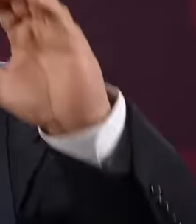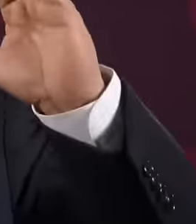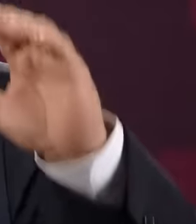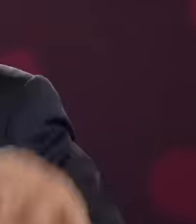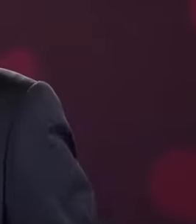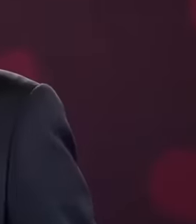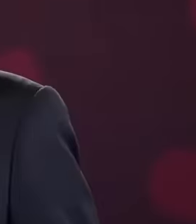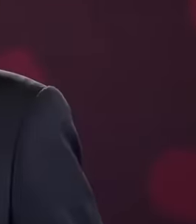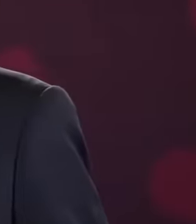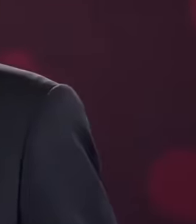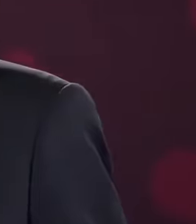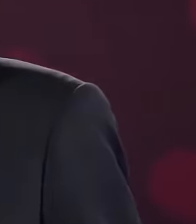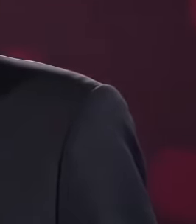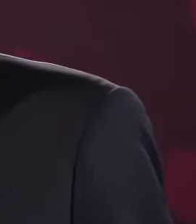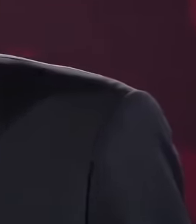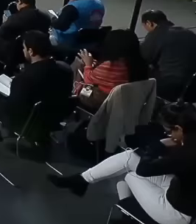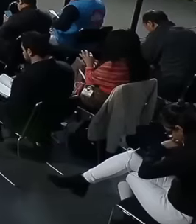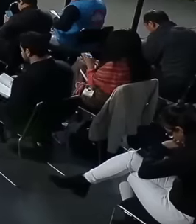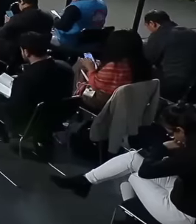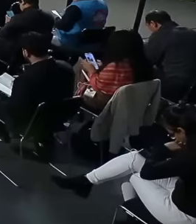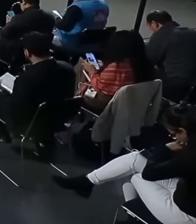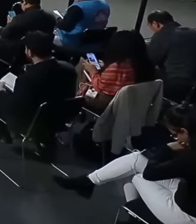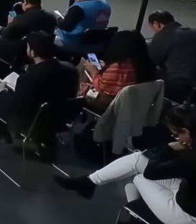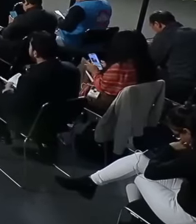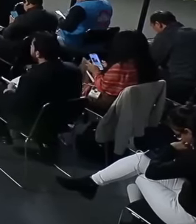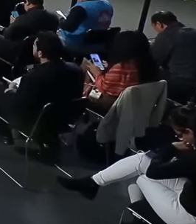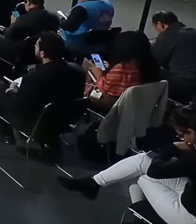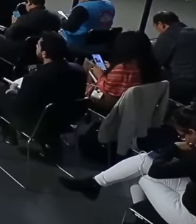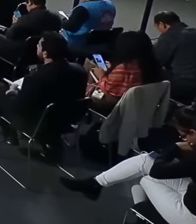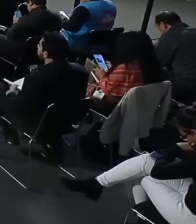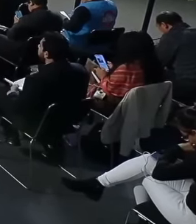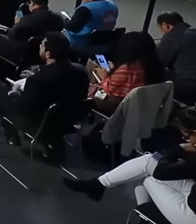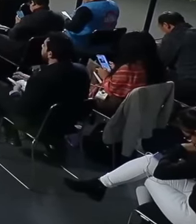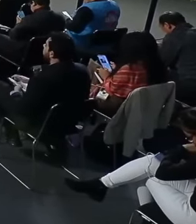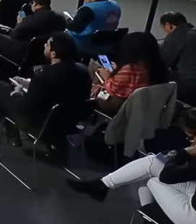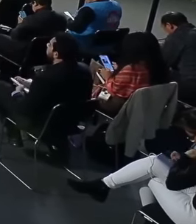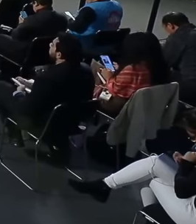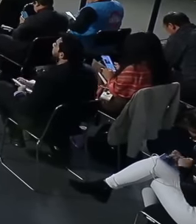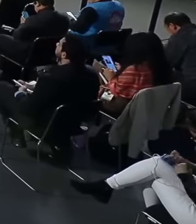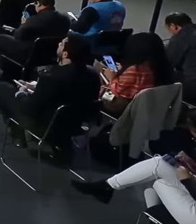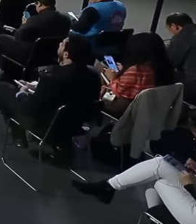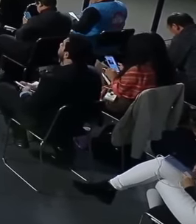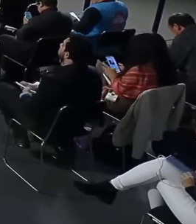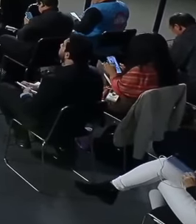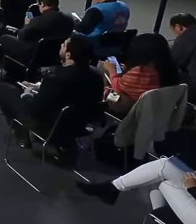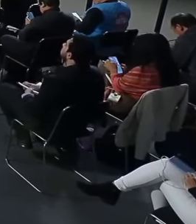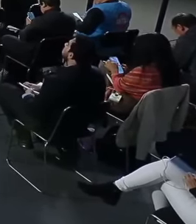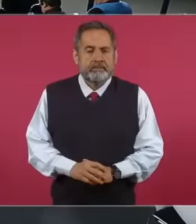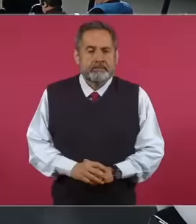to correct the disappearance of corruption in the judiciary